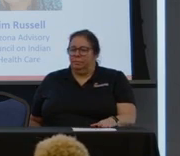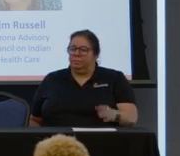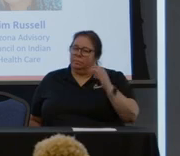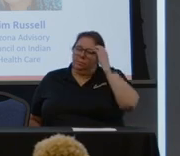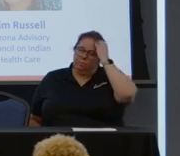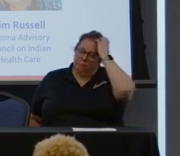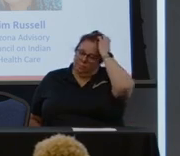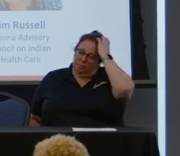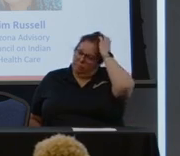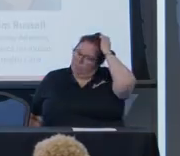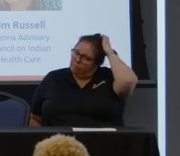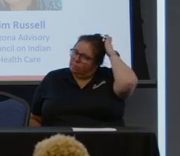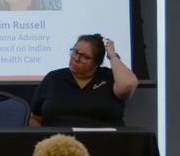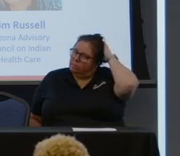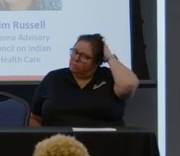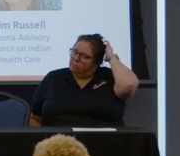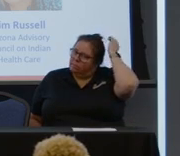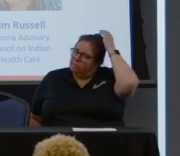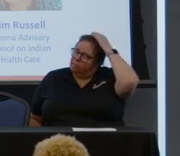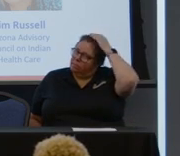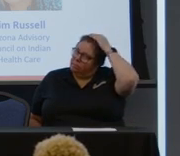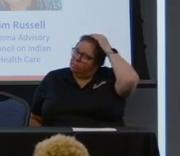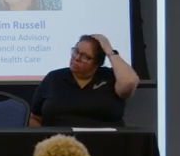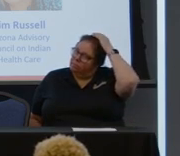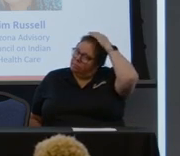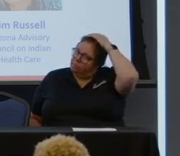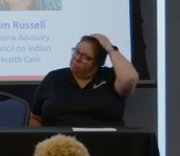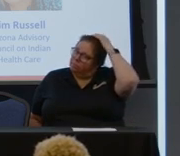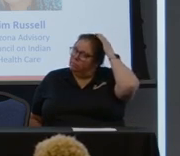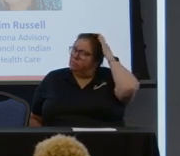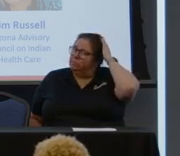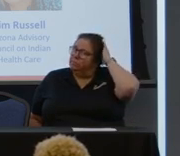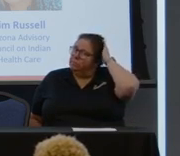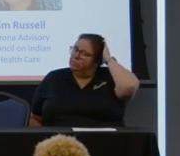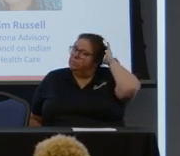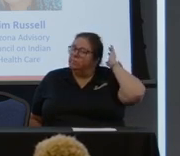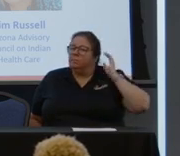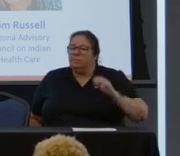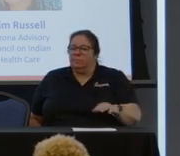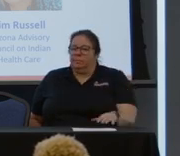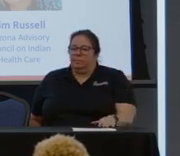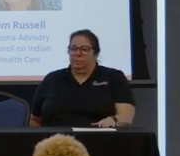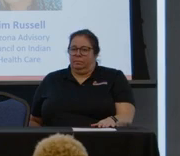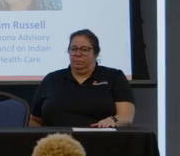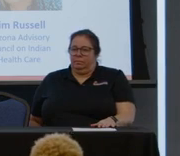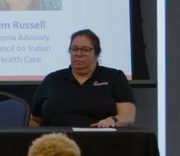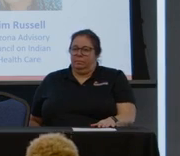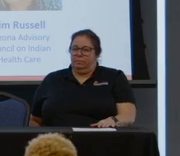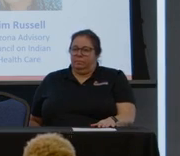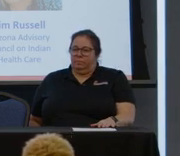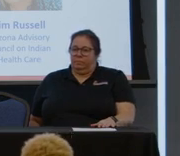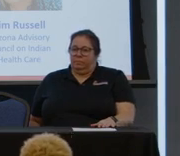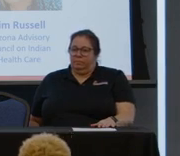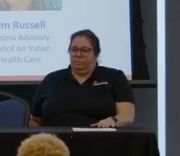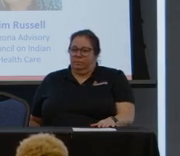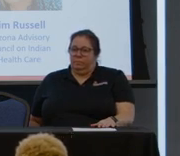and how we could get a navigator at a rural facility. Yeah, I think, I mean, I'm happy to share